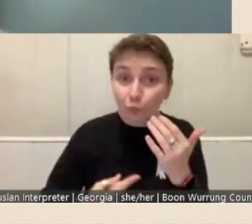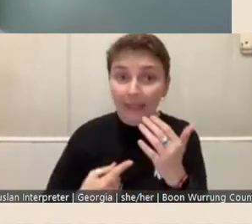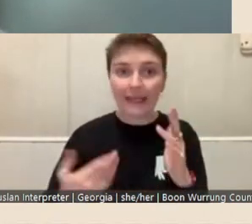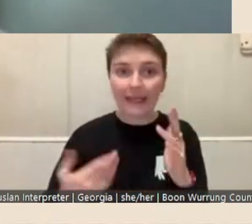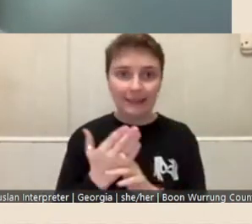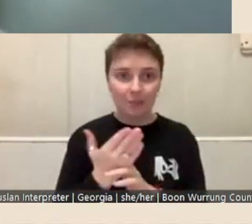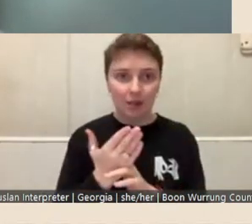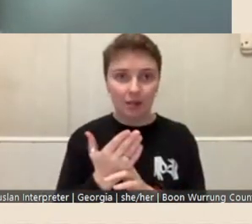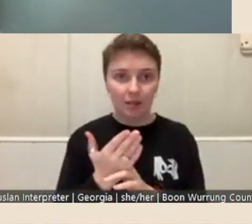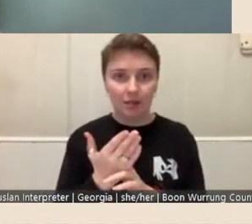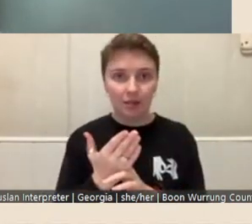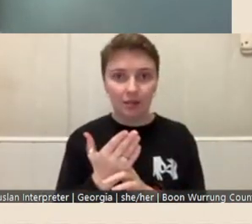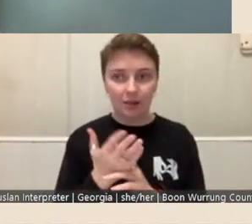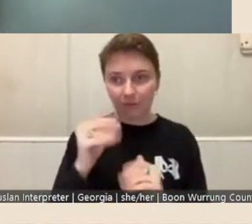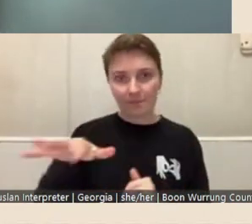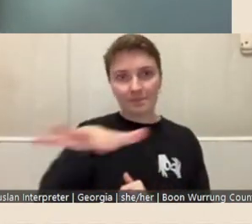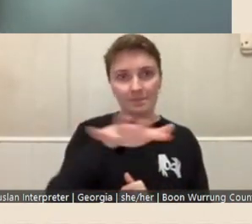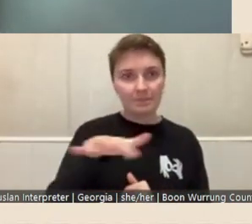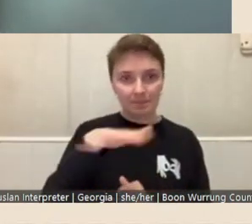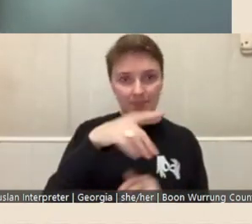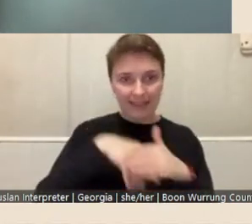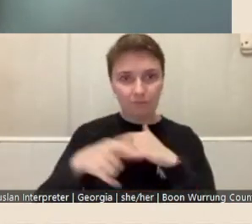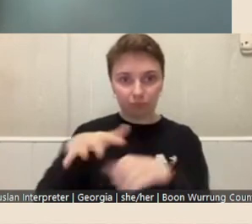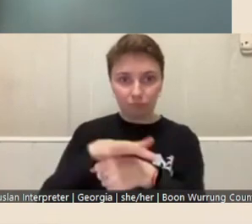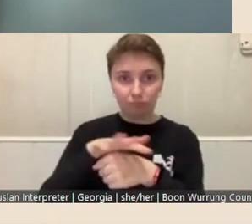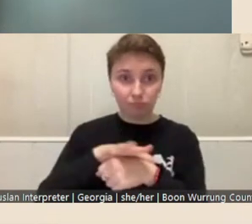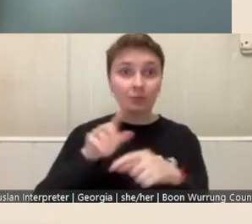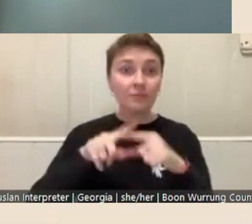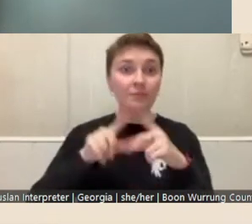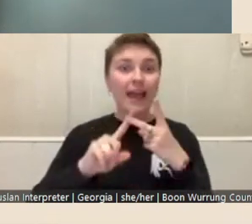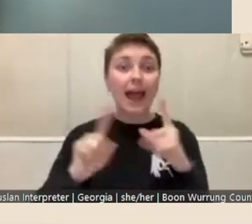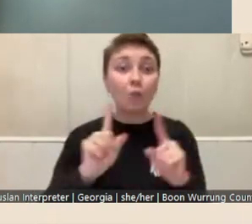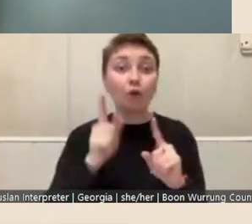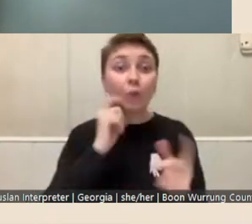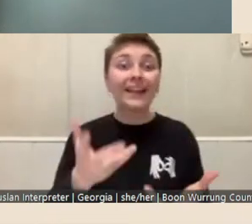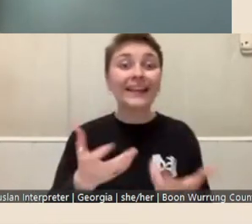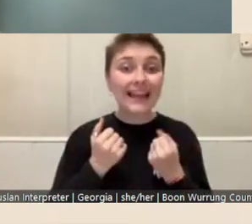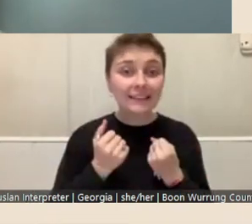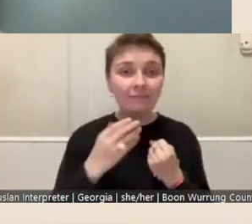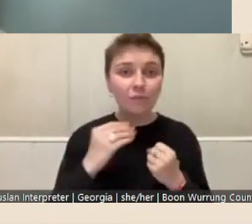and that the, what you're gonna get out of your creative outcome as the project delivers, and